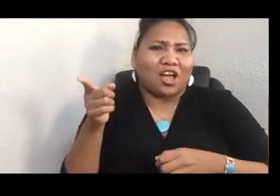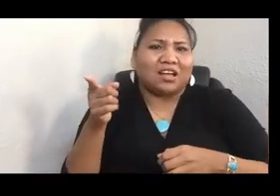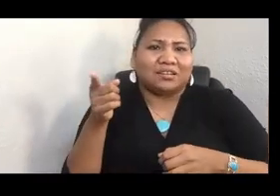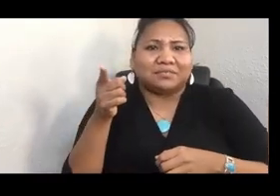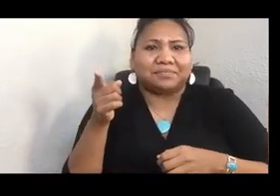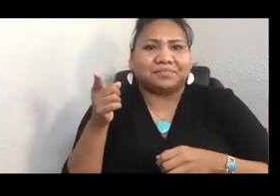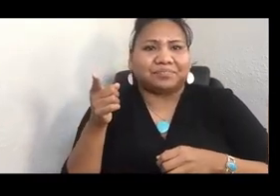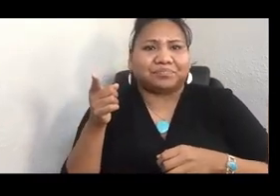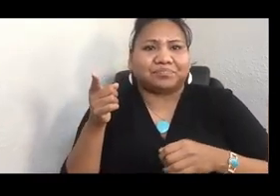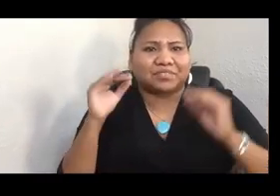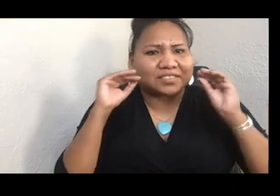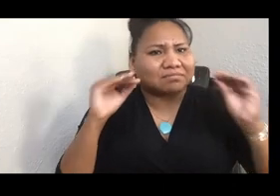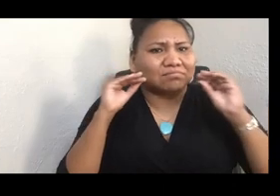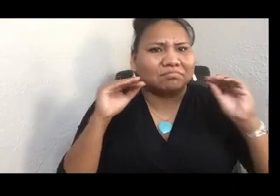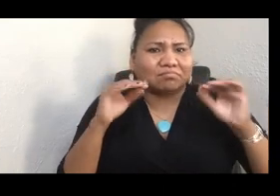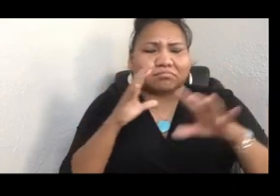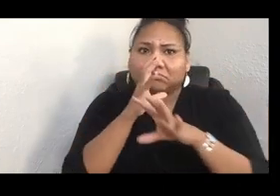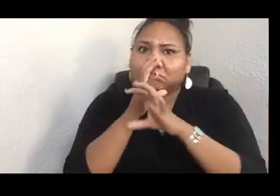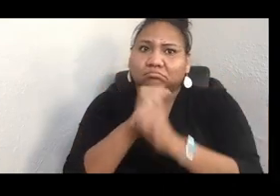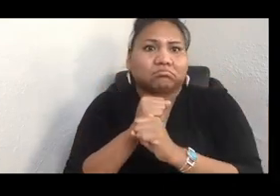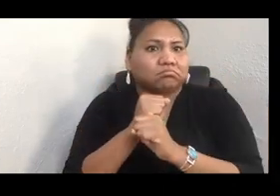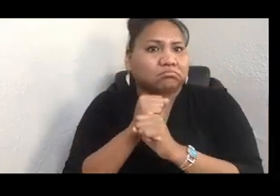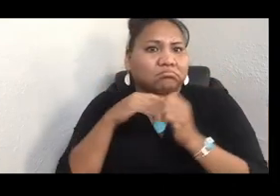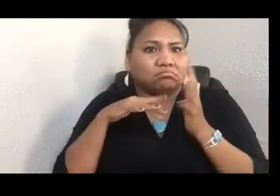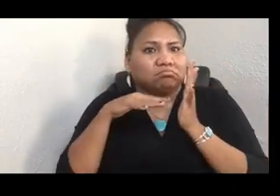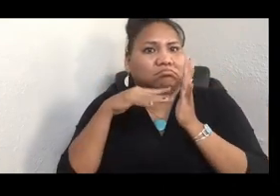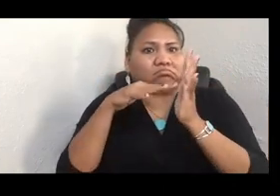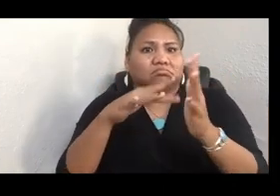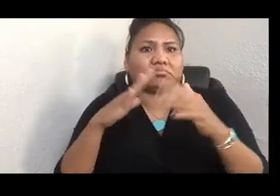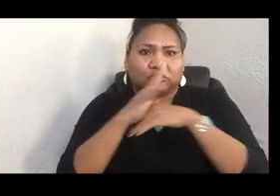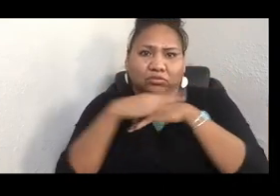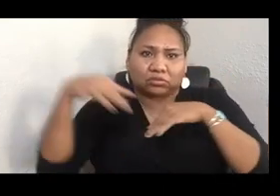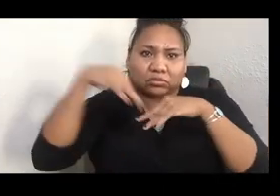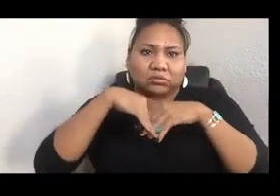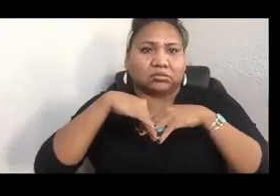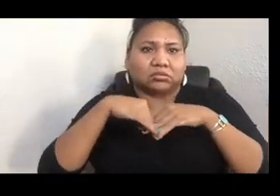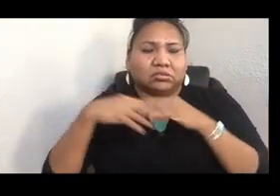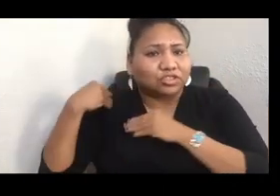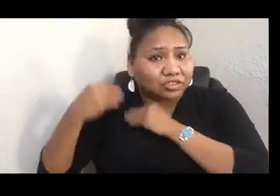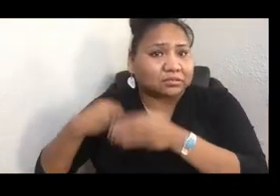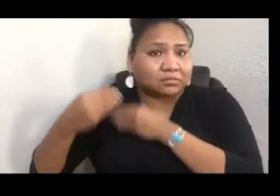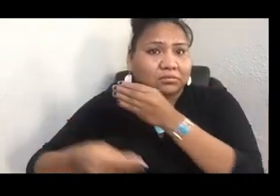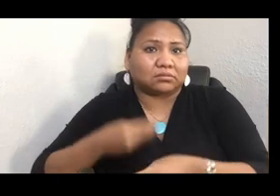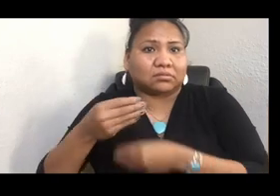study Indians, critically evaluating the study of genomics. And we had Kim on the podcast for an episode